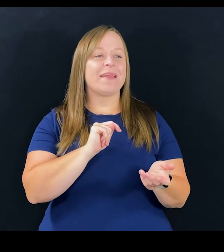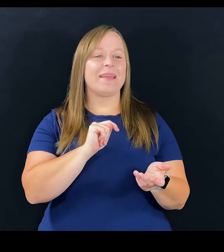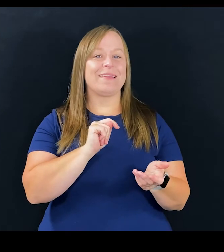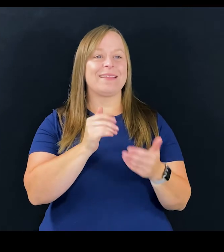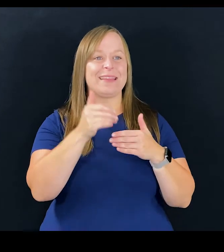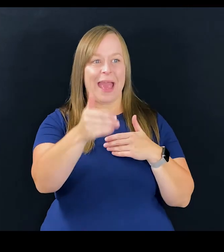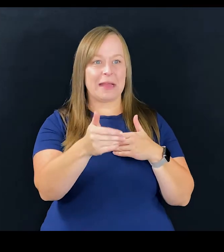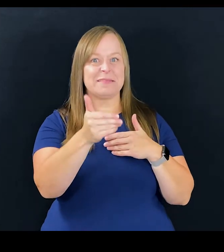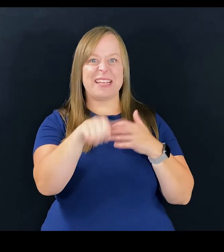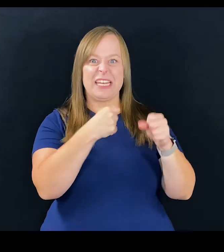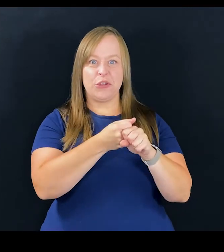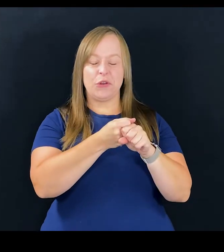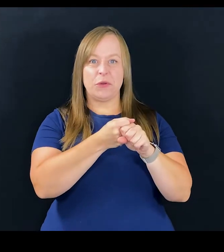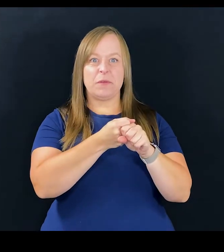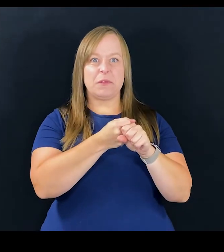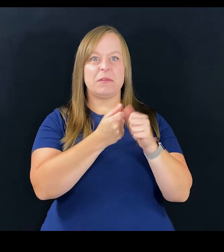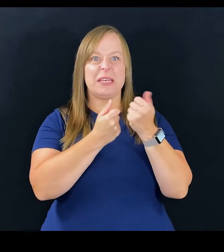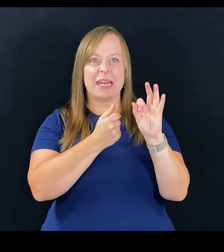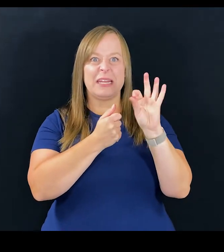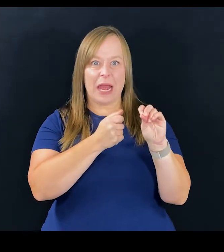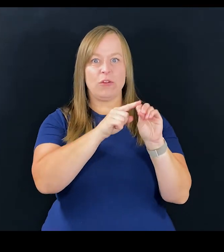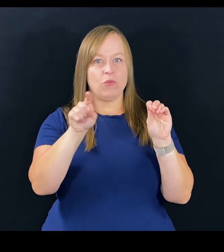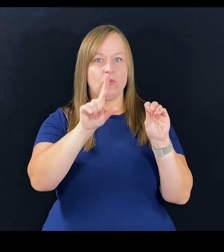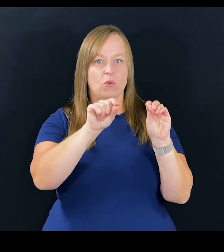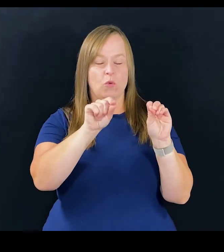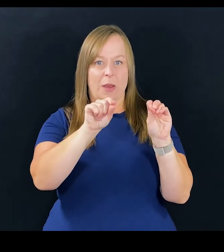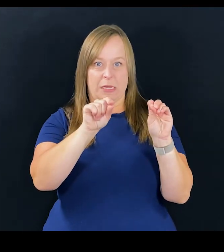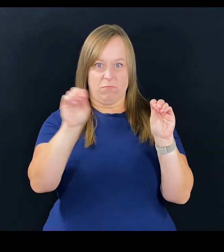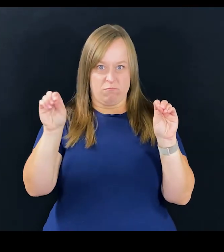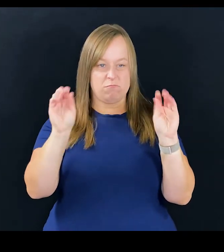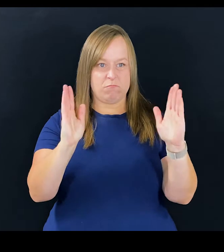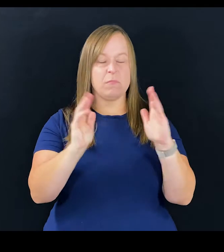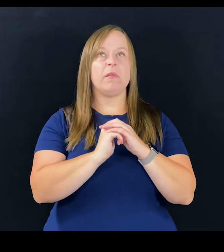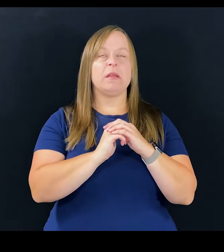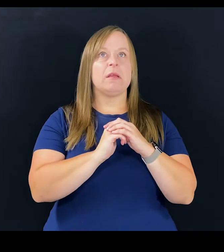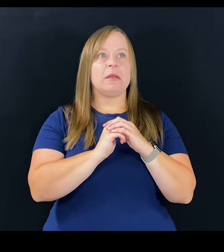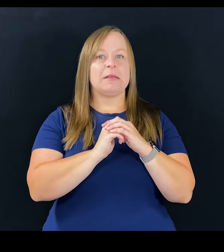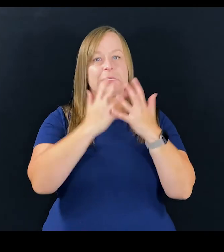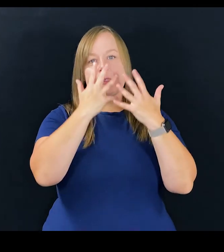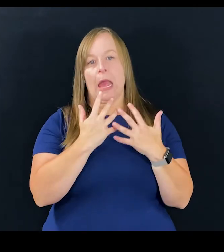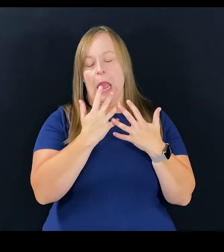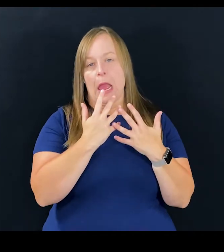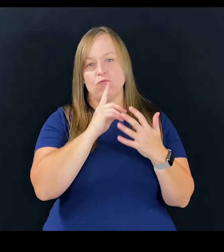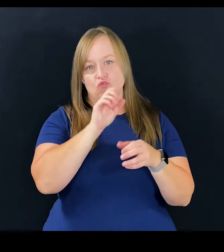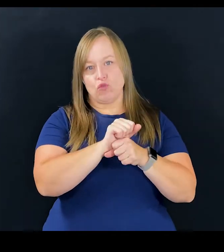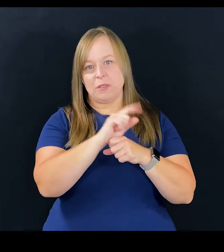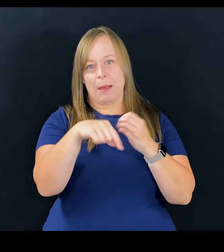in the next decade, and this is one of the sad truths